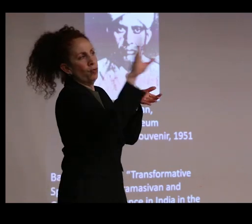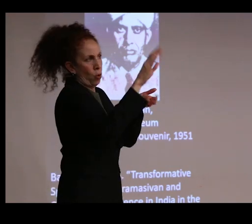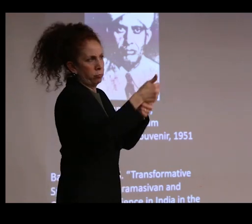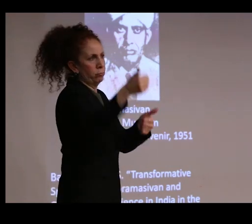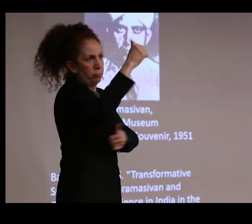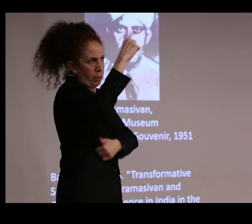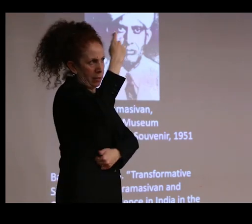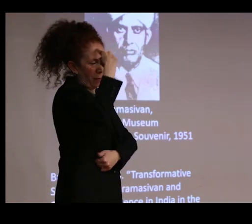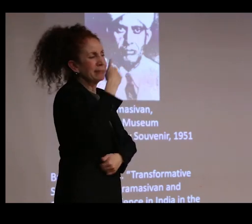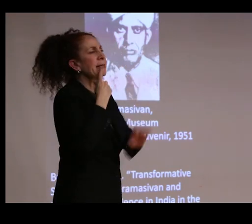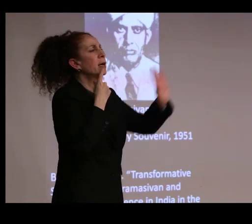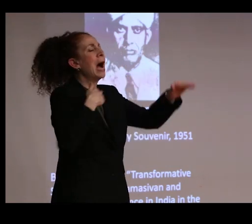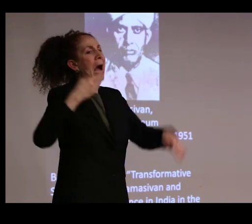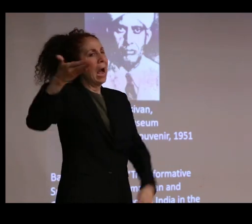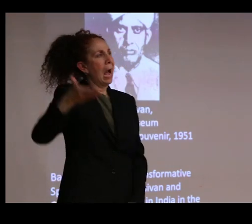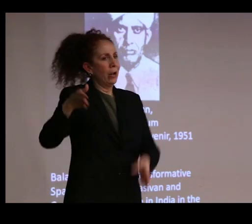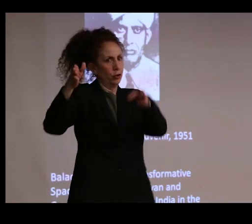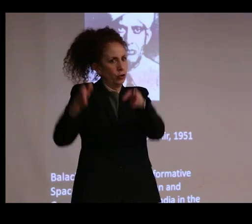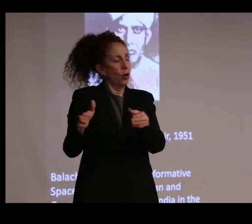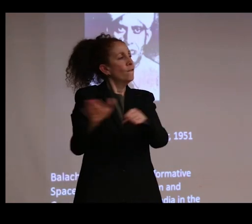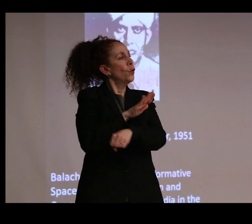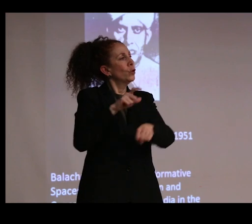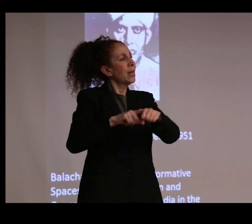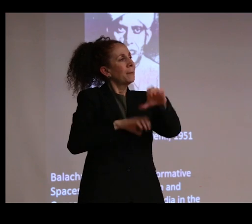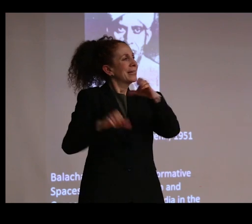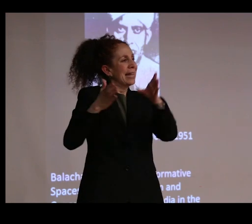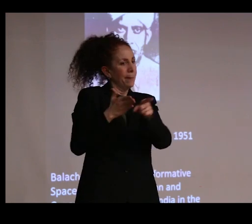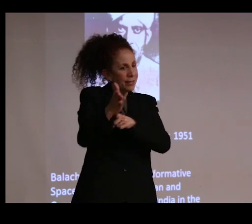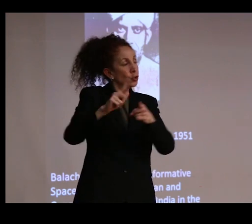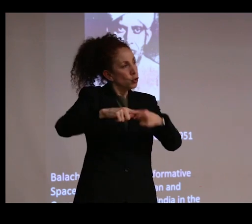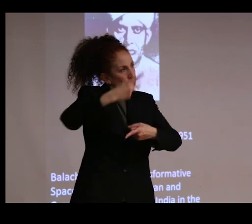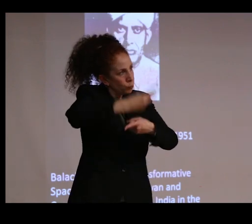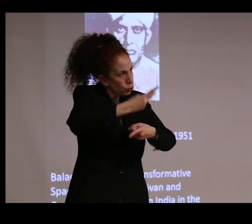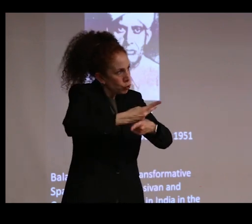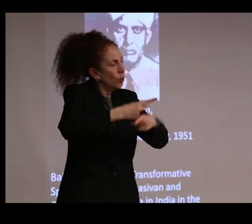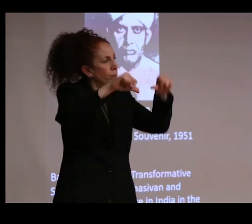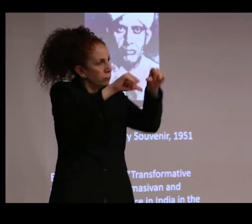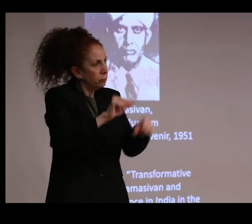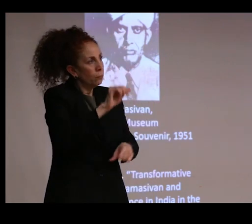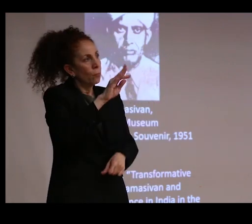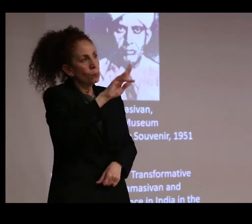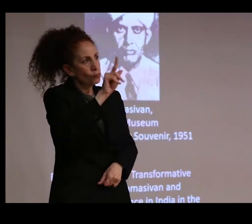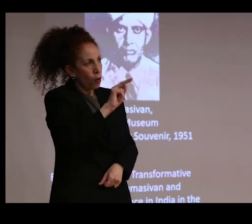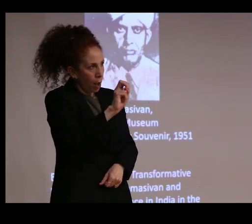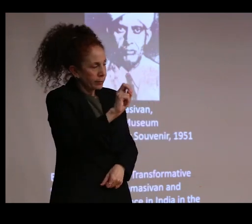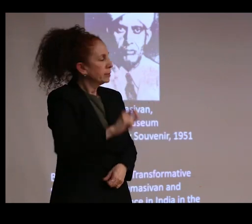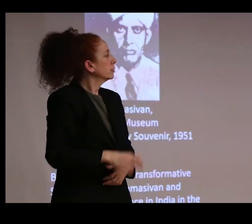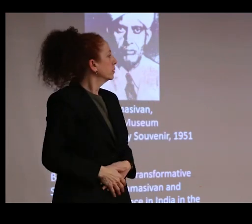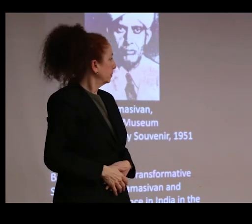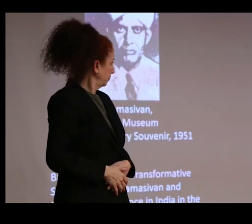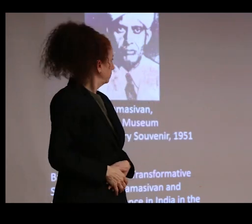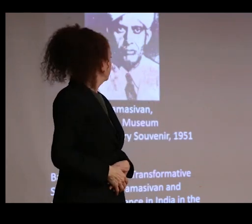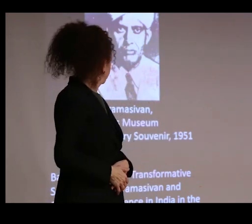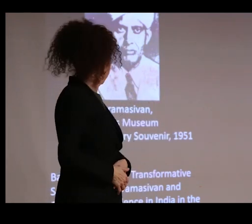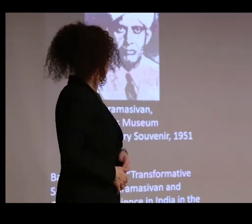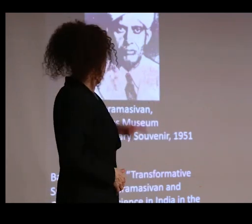that he had hired a, quote, "whole time chemist" to preserve the bronzes. That man, S. Paramasivan, shown here,